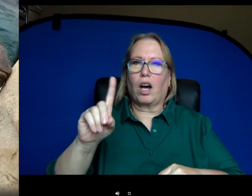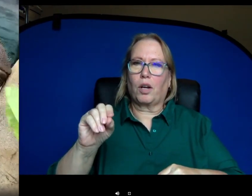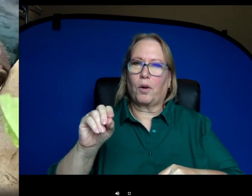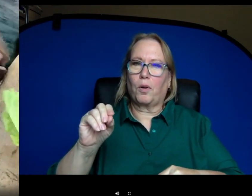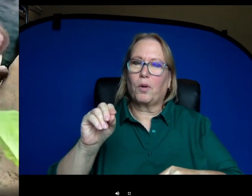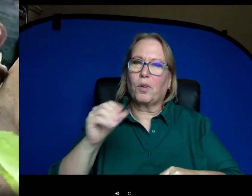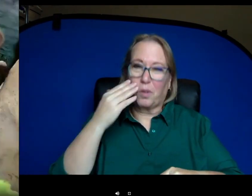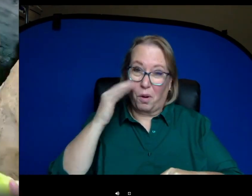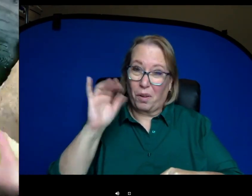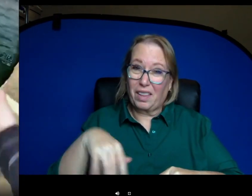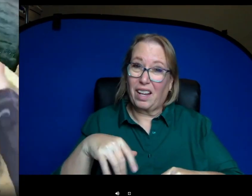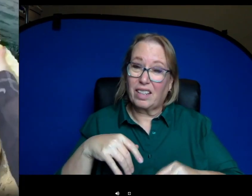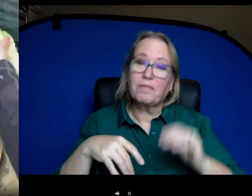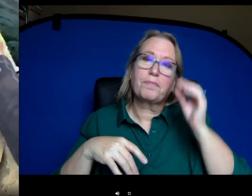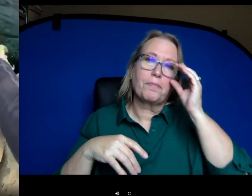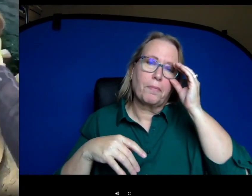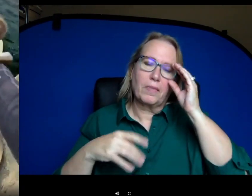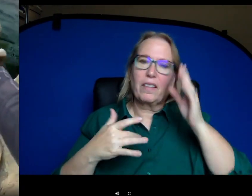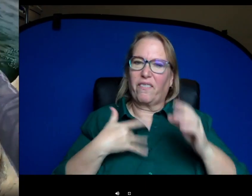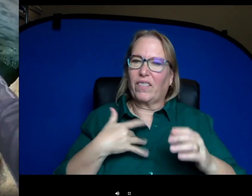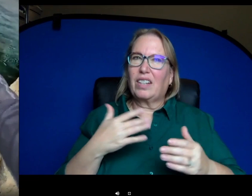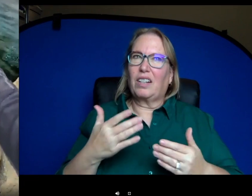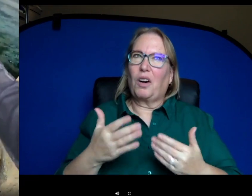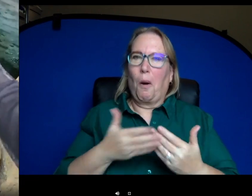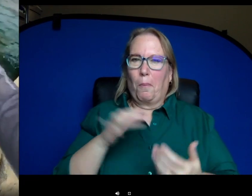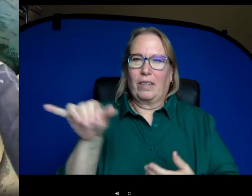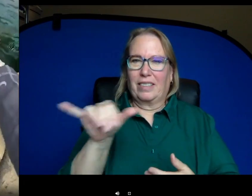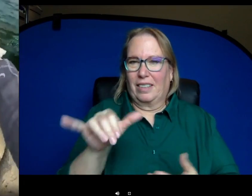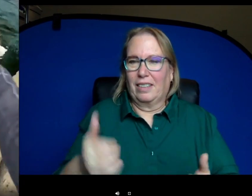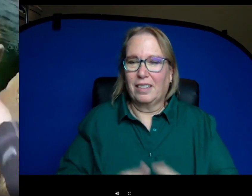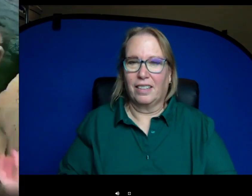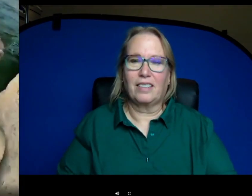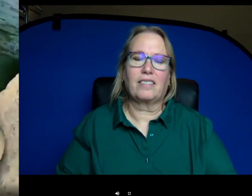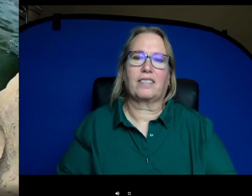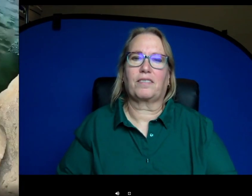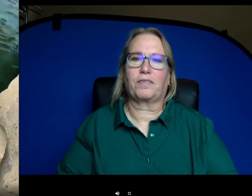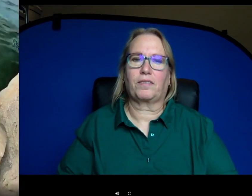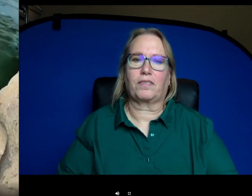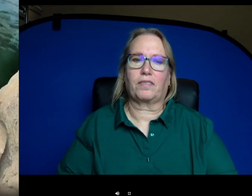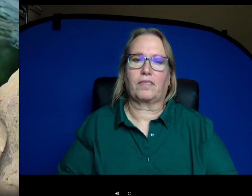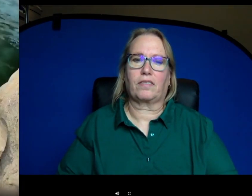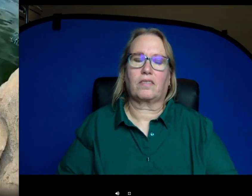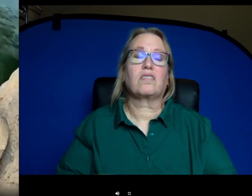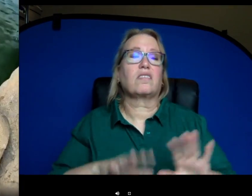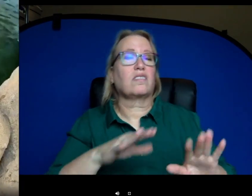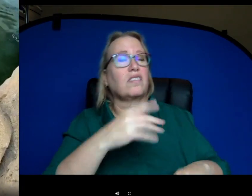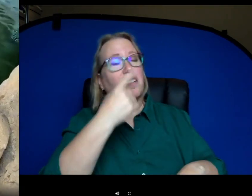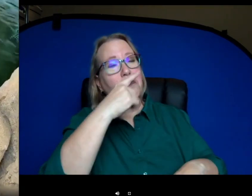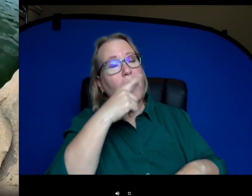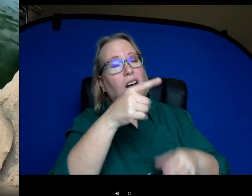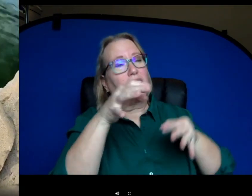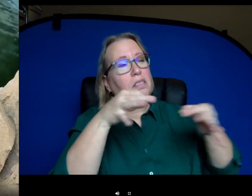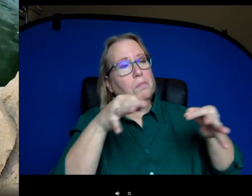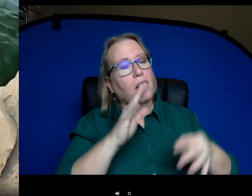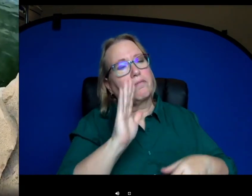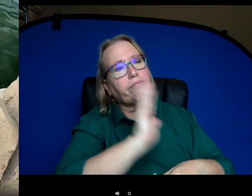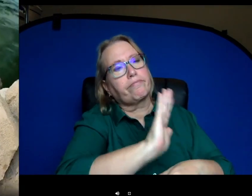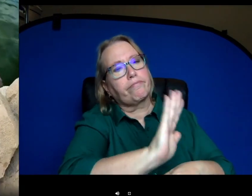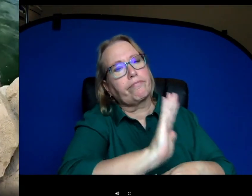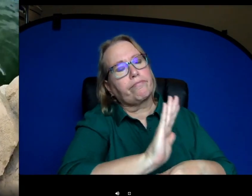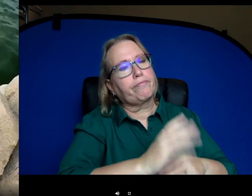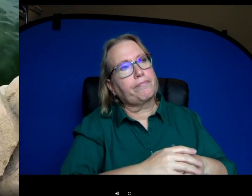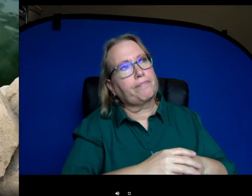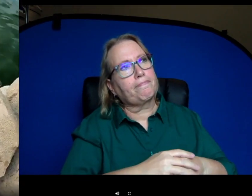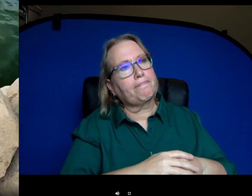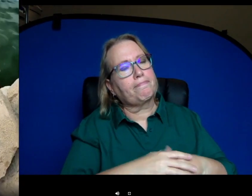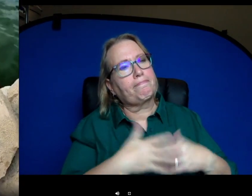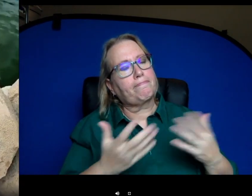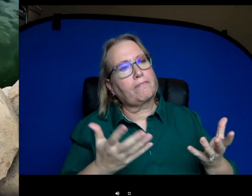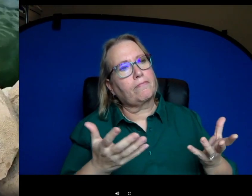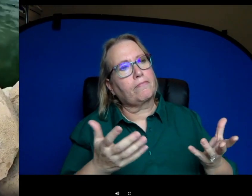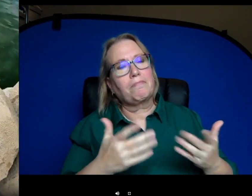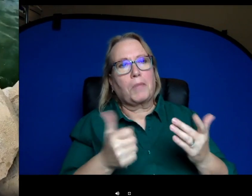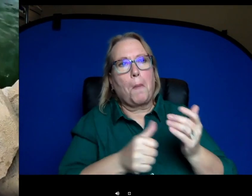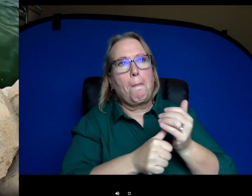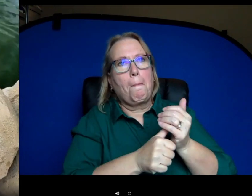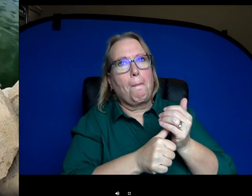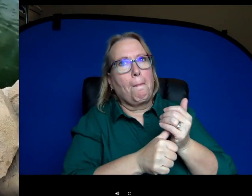a slobbery avocado. Um, that's the best we can describe. Can you talk a little bit about their unusual um, hop-hooping mechanism they do?